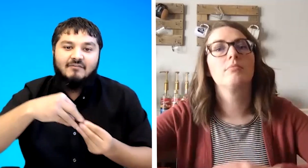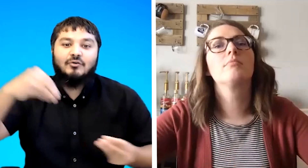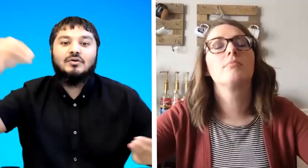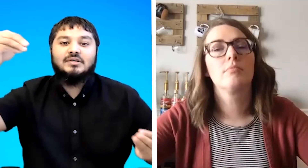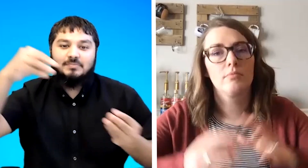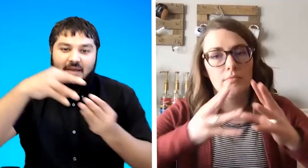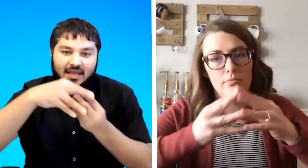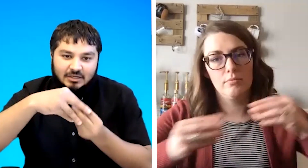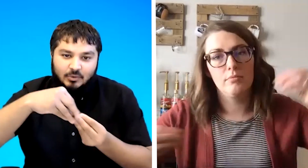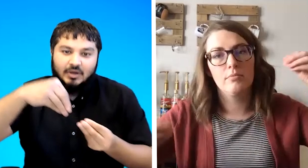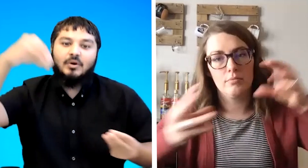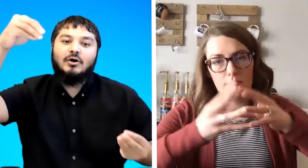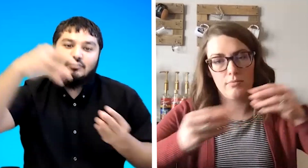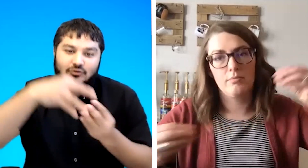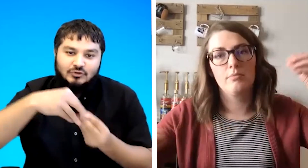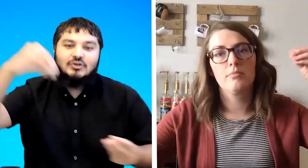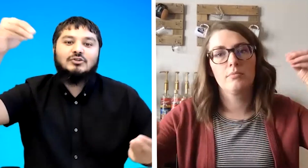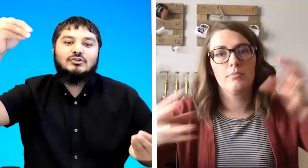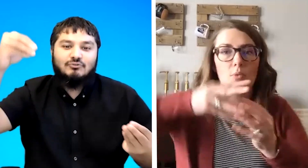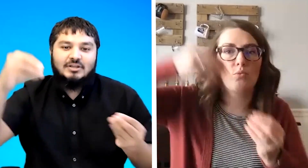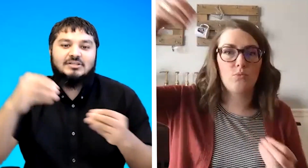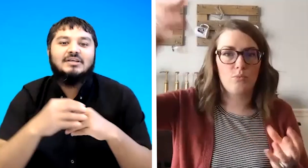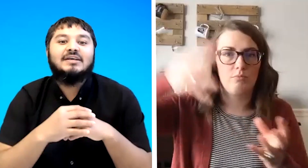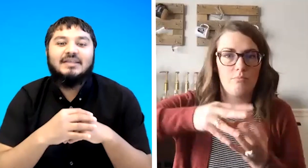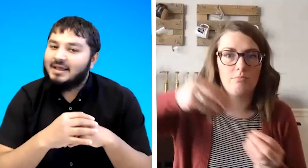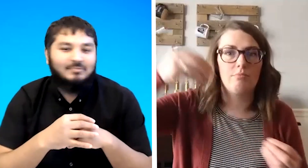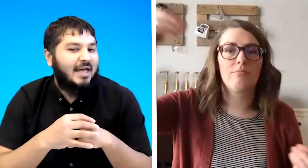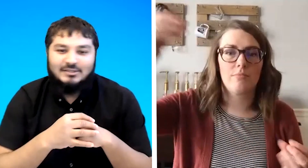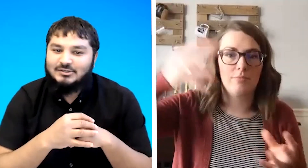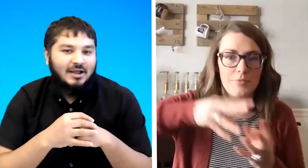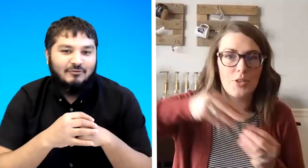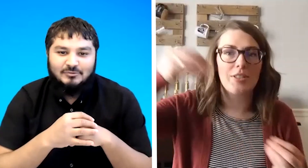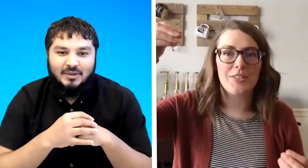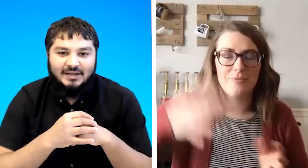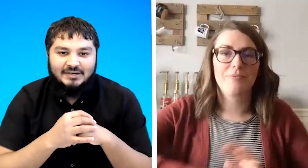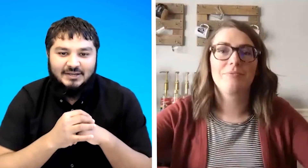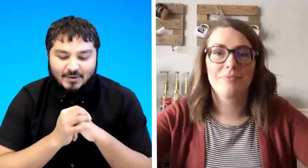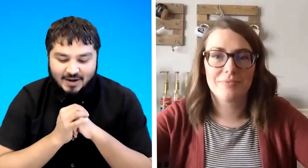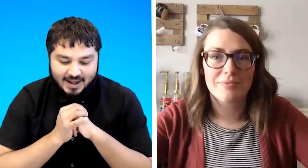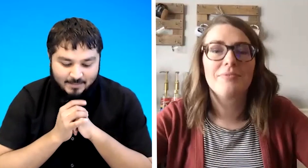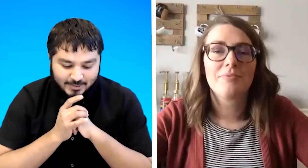for spaghetti where we're going to stretch yeah that's the sign for spaghetti all right let me